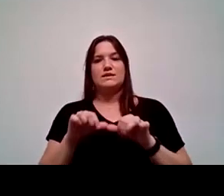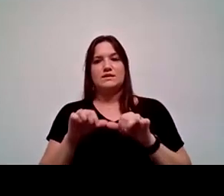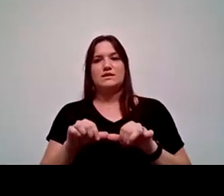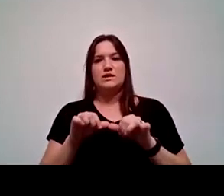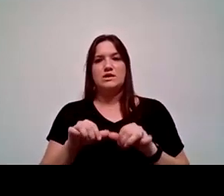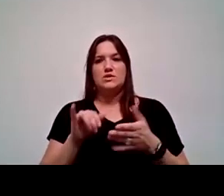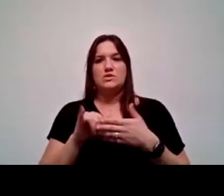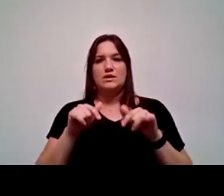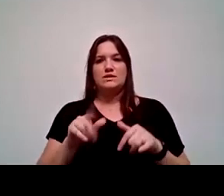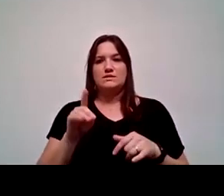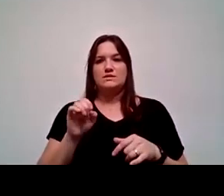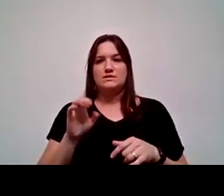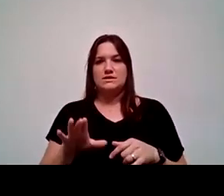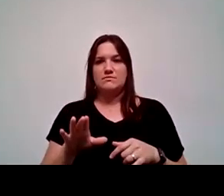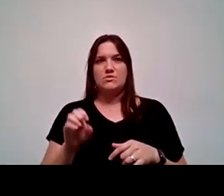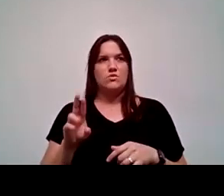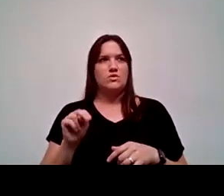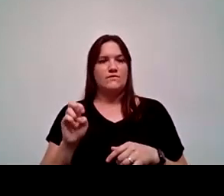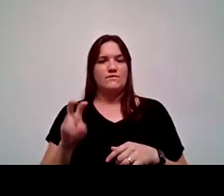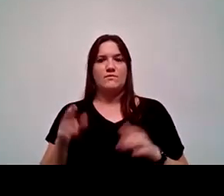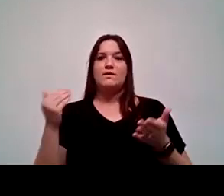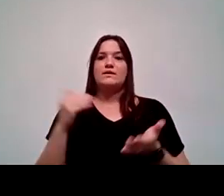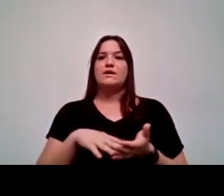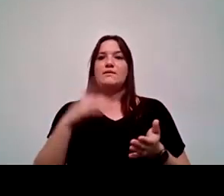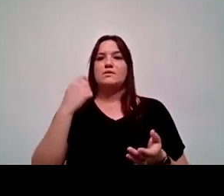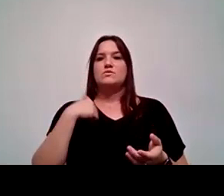this December or November once again, because we want to make sure